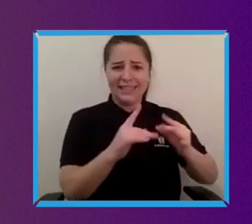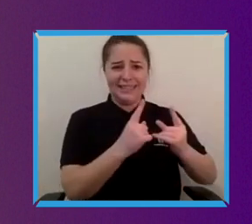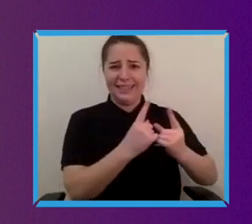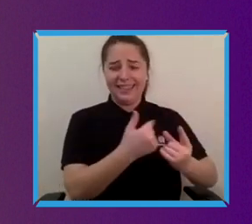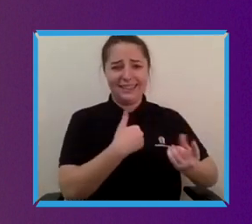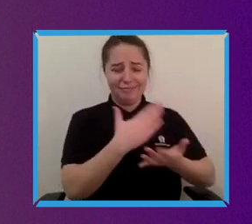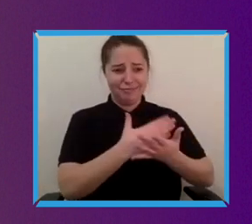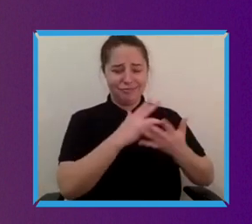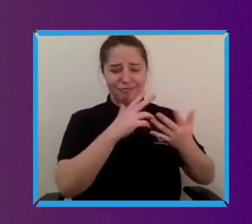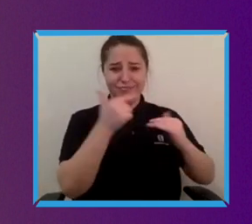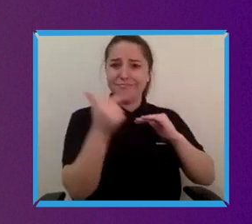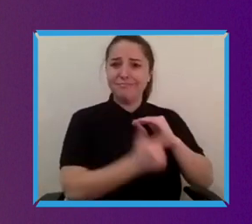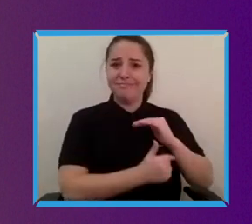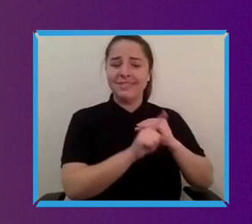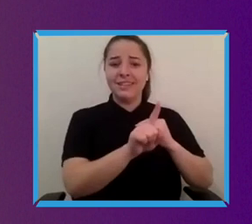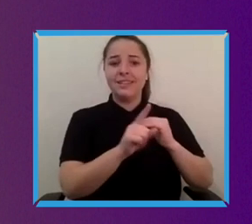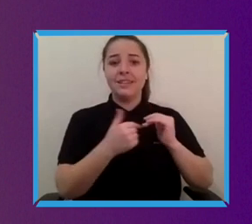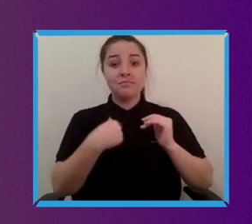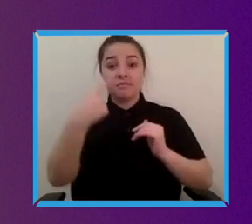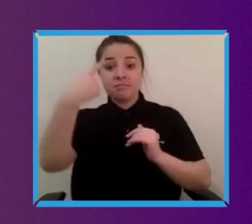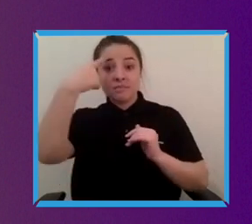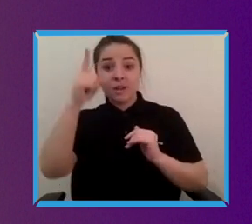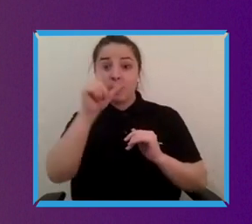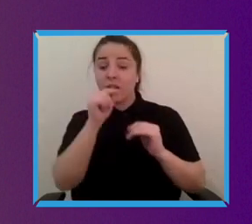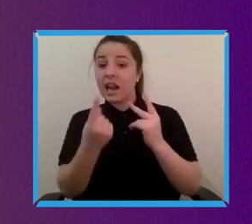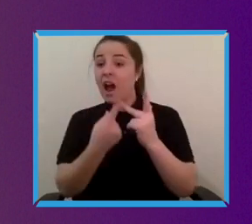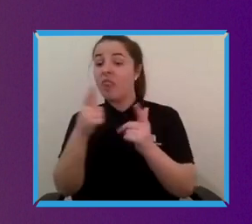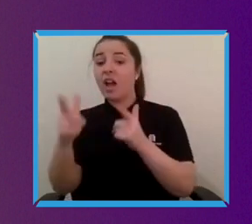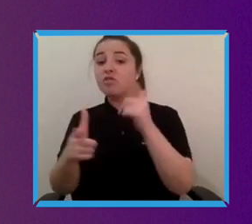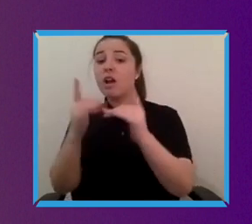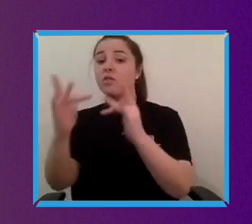could do above and beyond other travel players in in in the sector